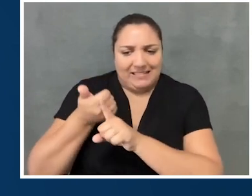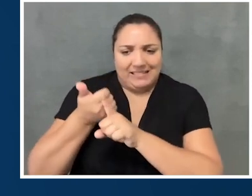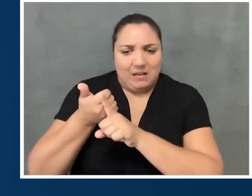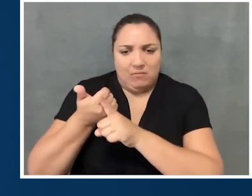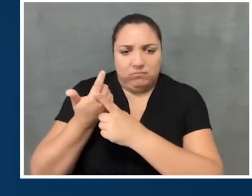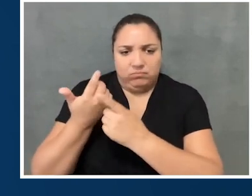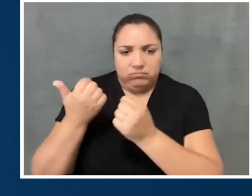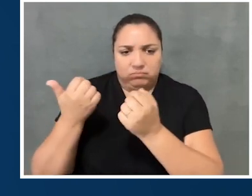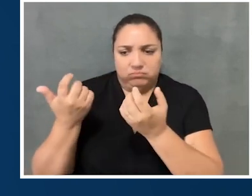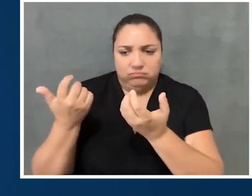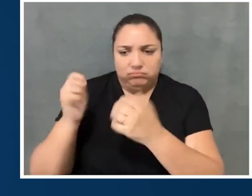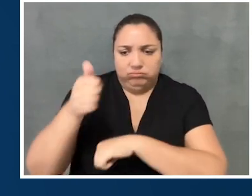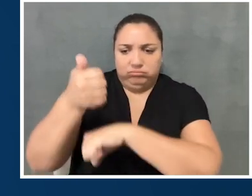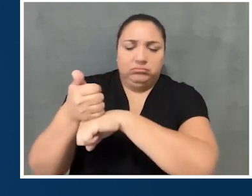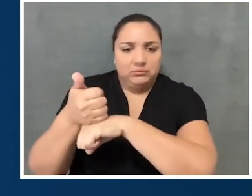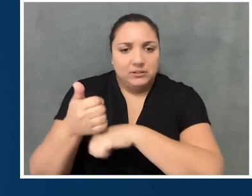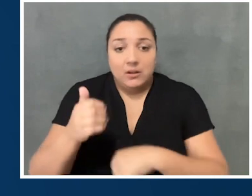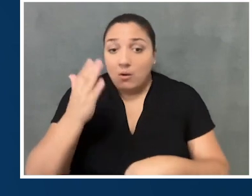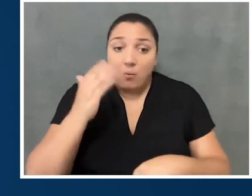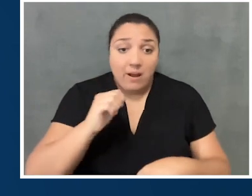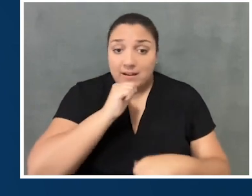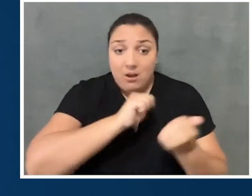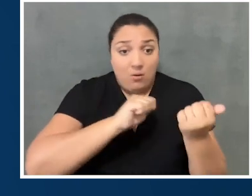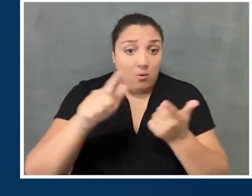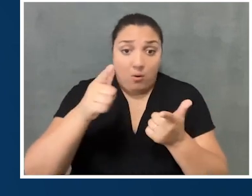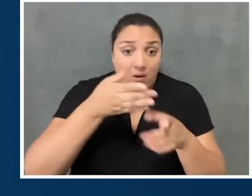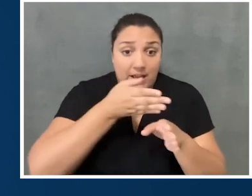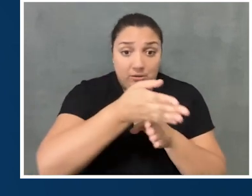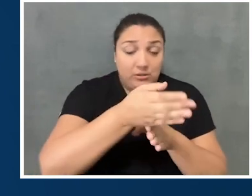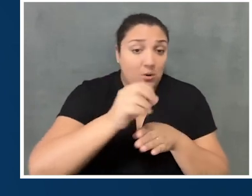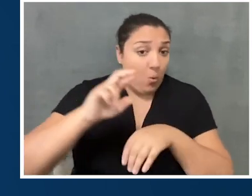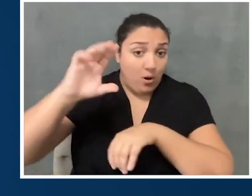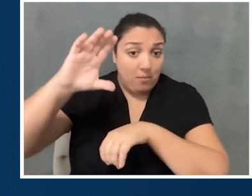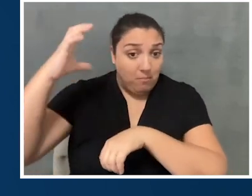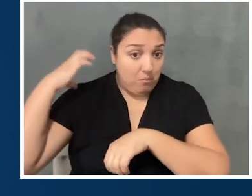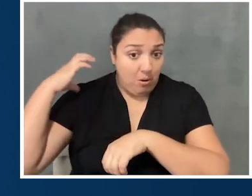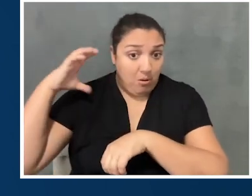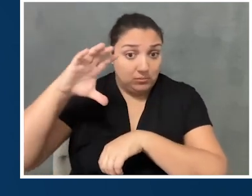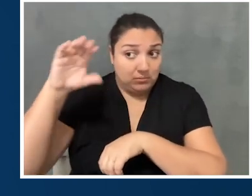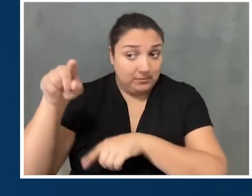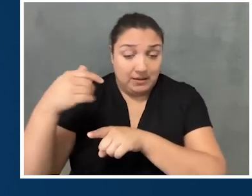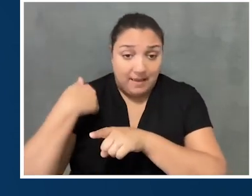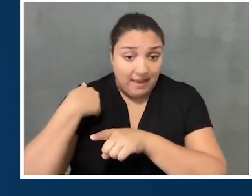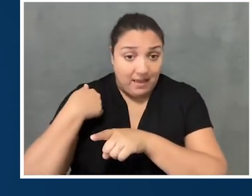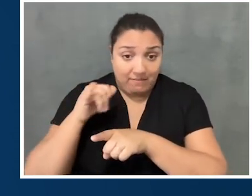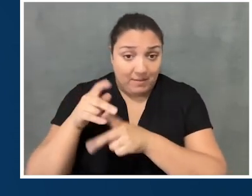Because not every industry or employer has this position. So talk to us a little bit about that.